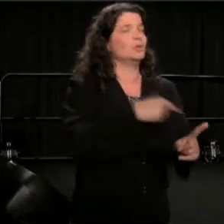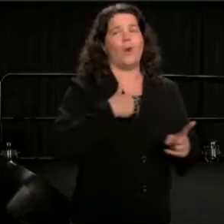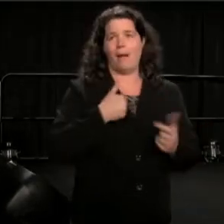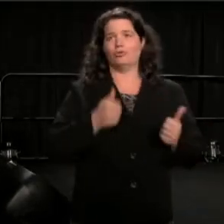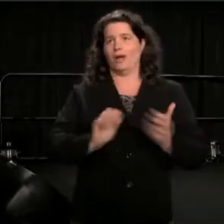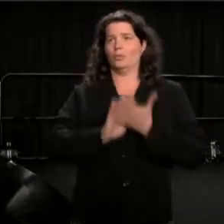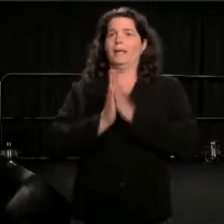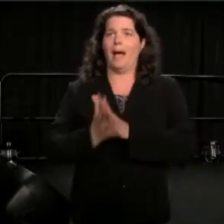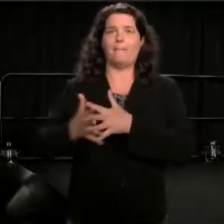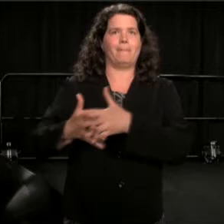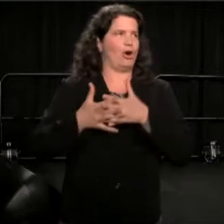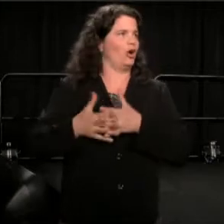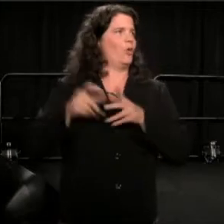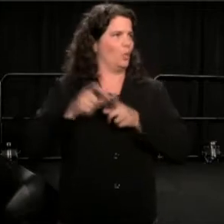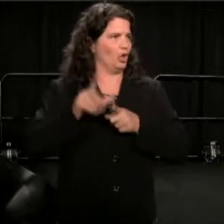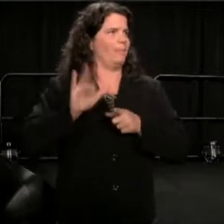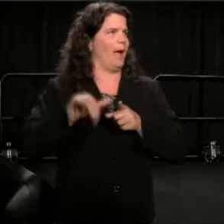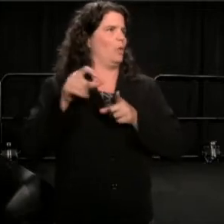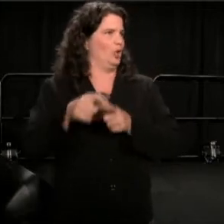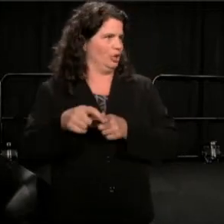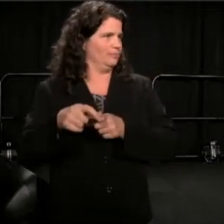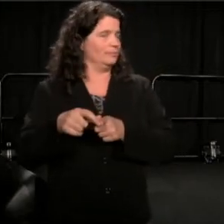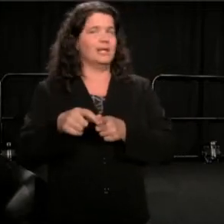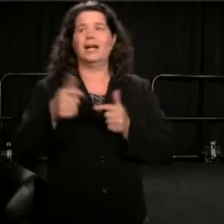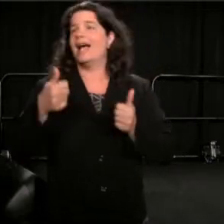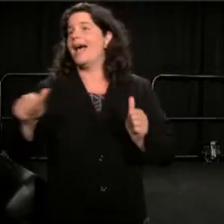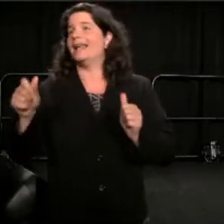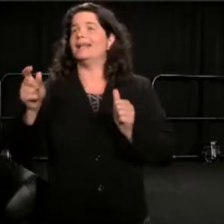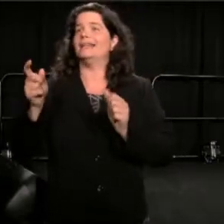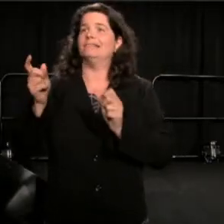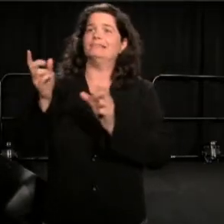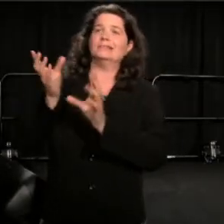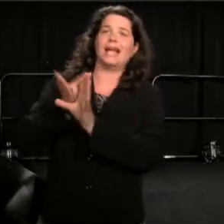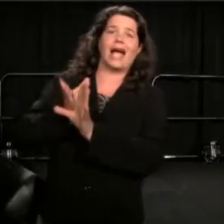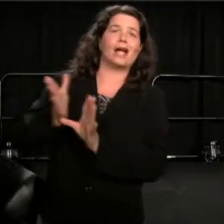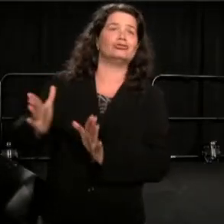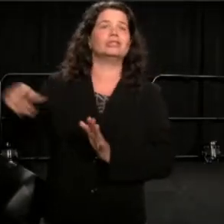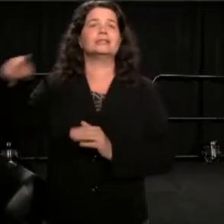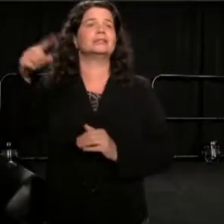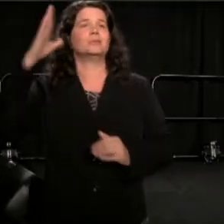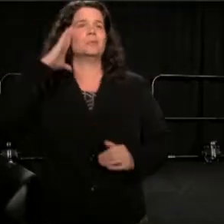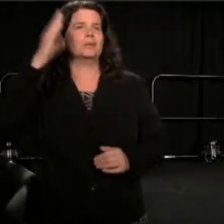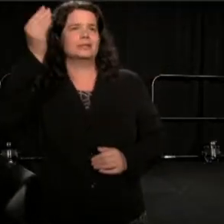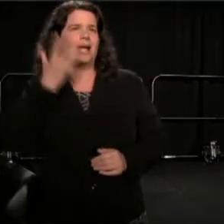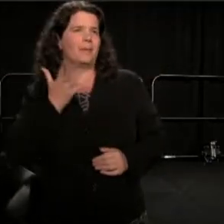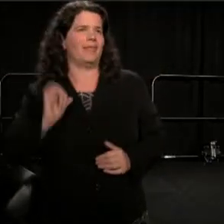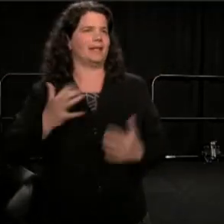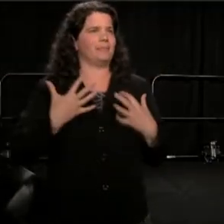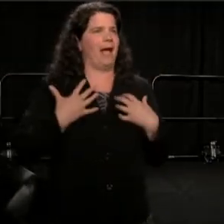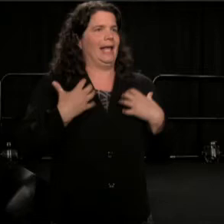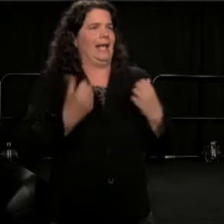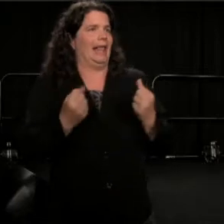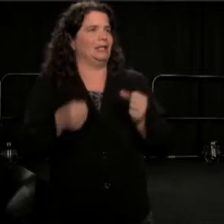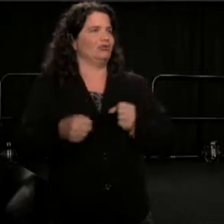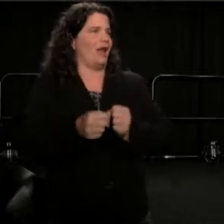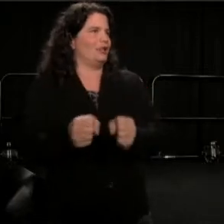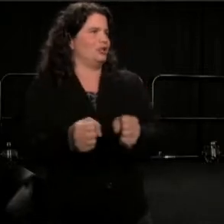you would probably say that my search for American character, is a healing strategy to help me heal from what happened to me,